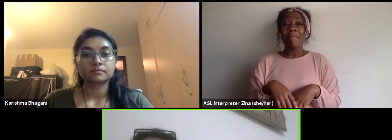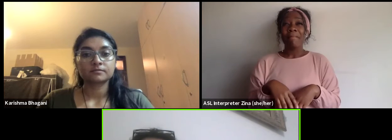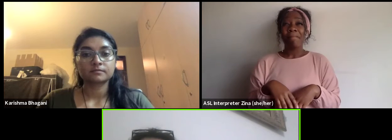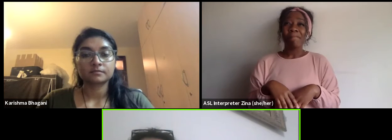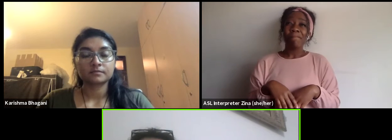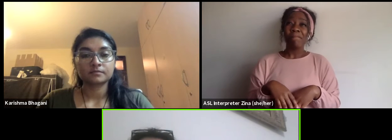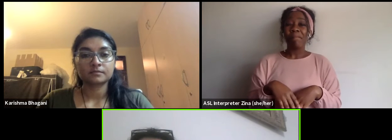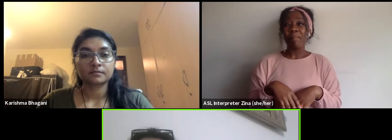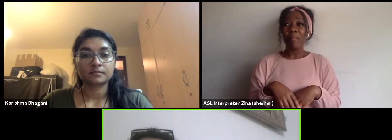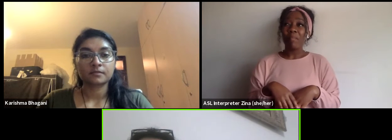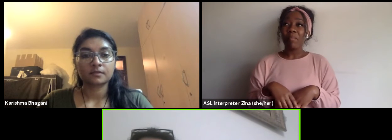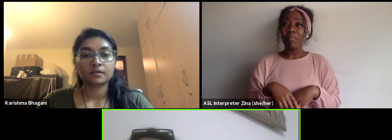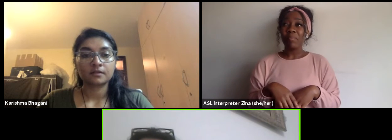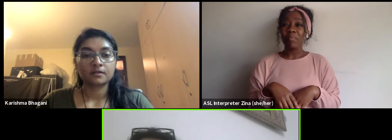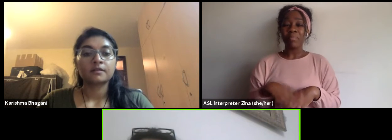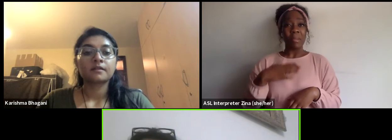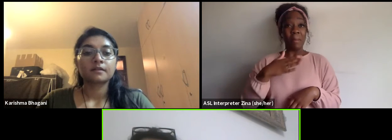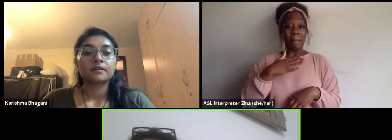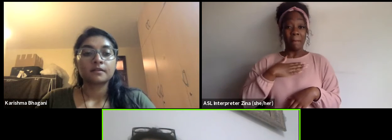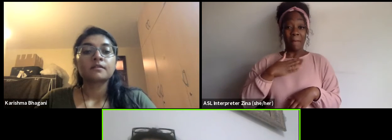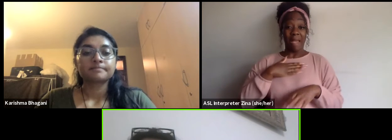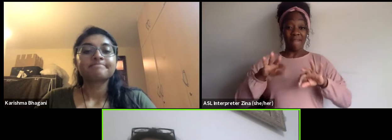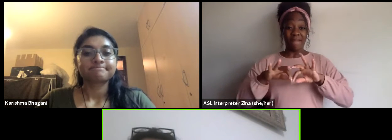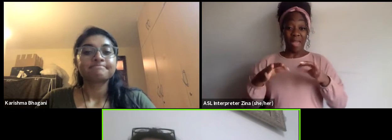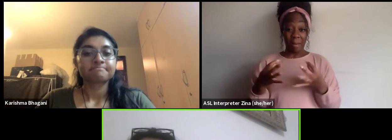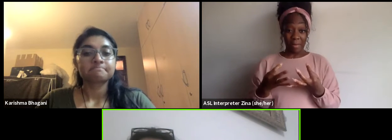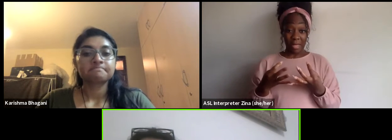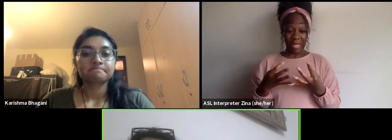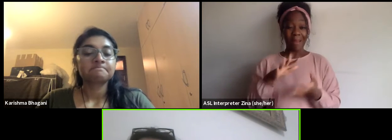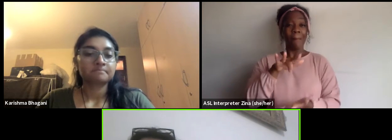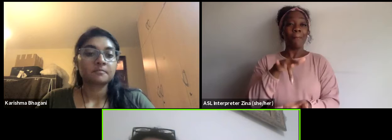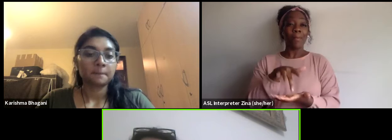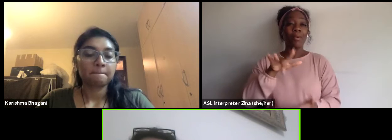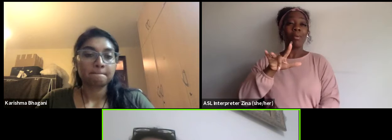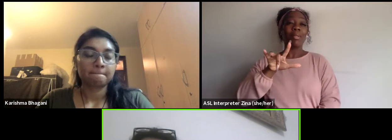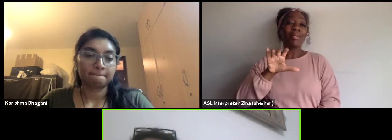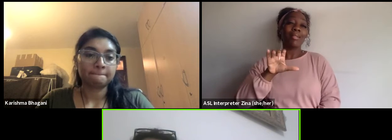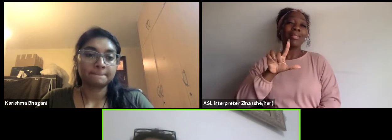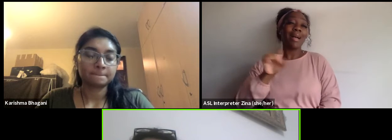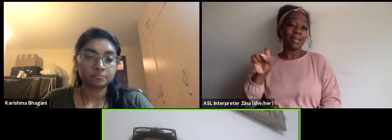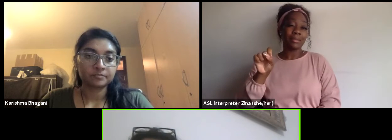I think I come from a middle-class family and I know we all don't have this luxury